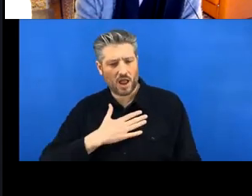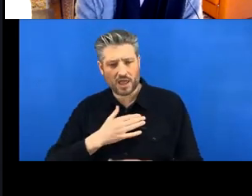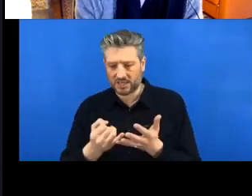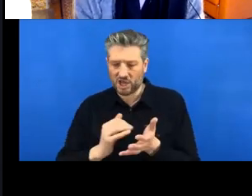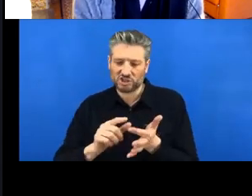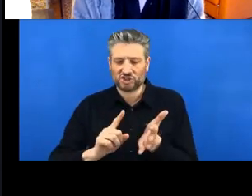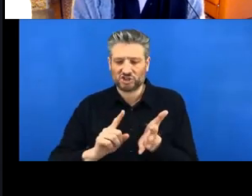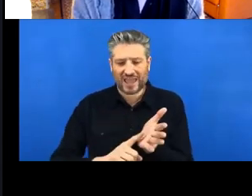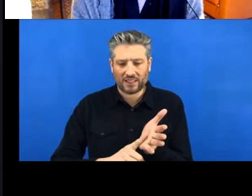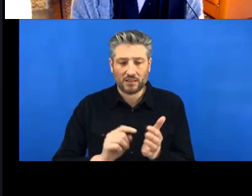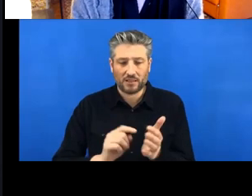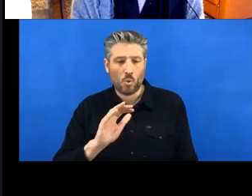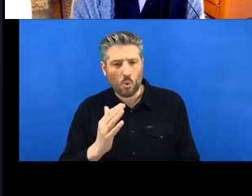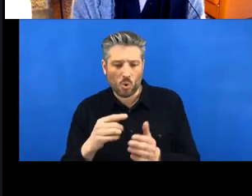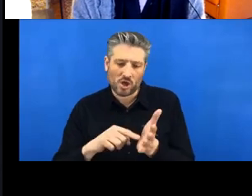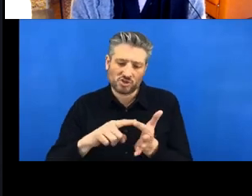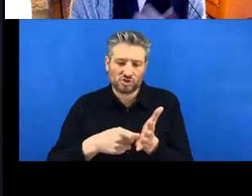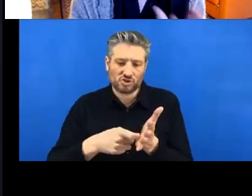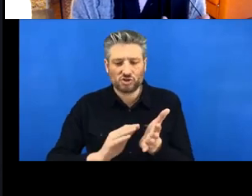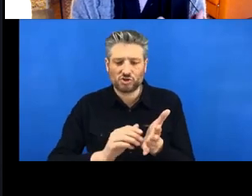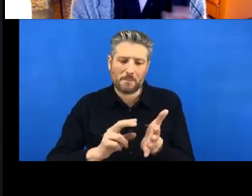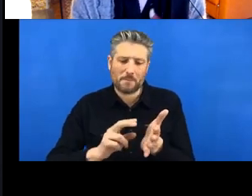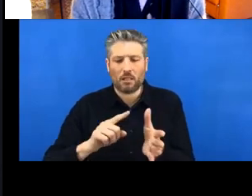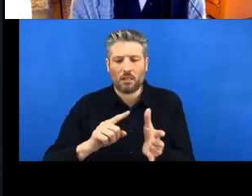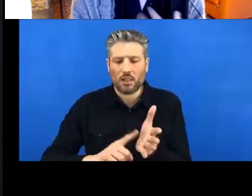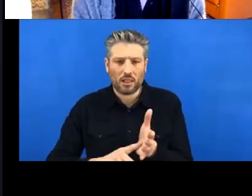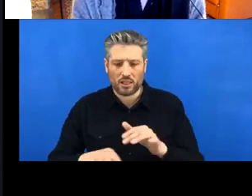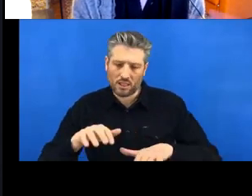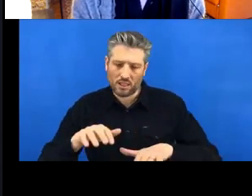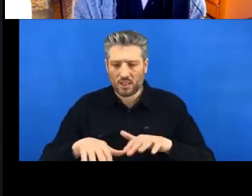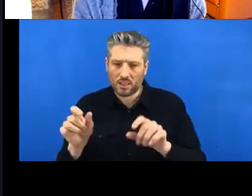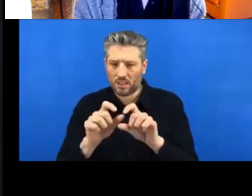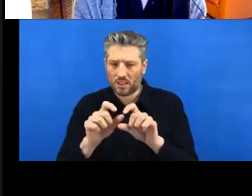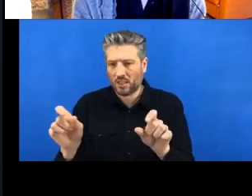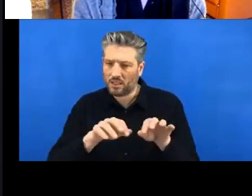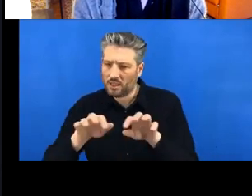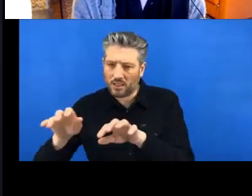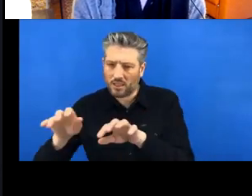But yeah, to start with I think it's a good way to introduce people,